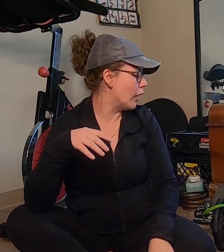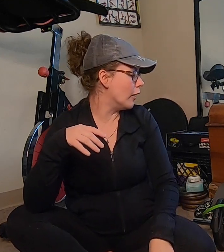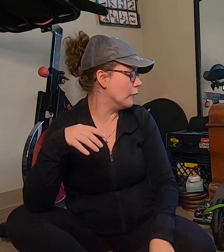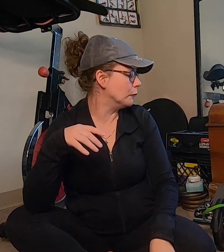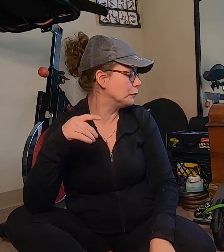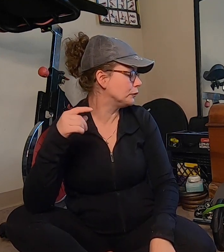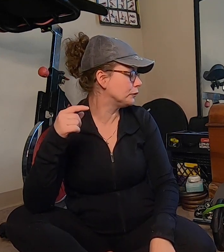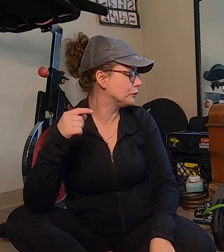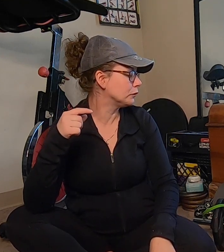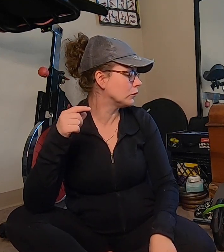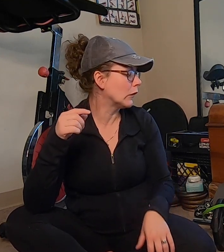um